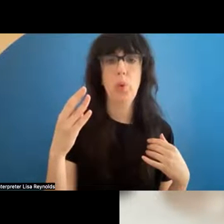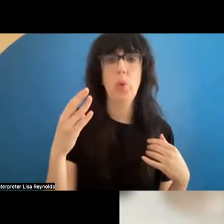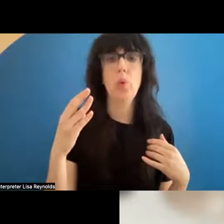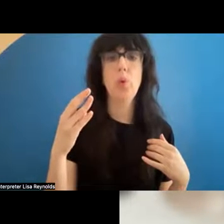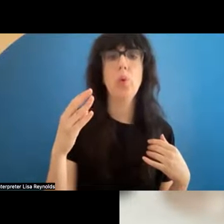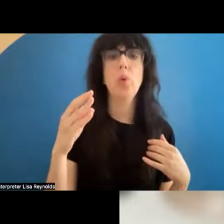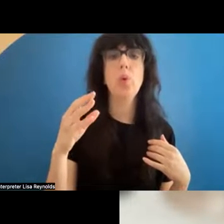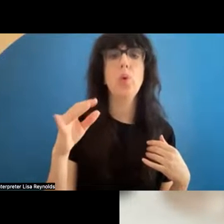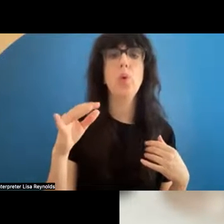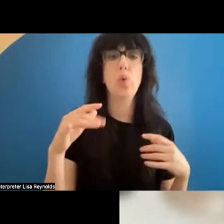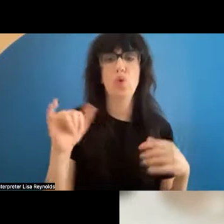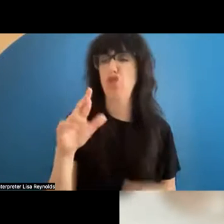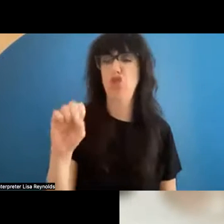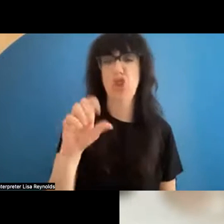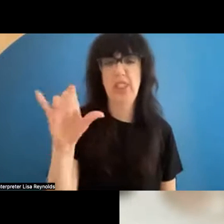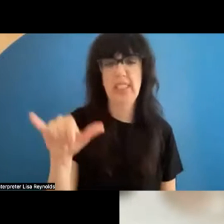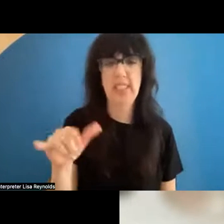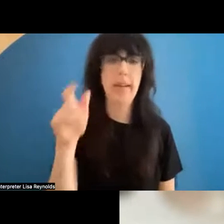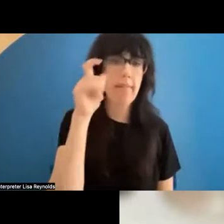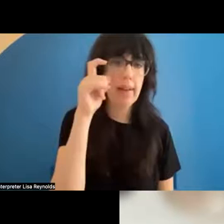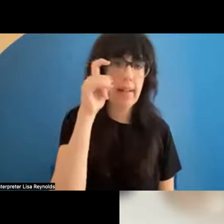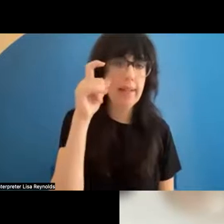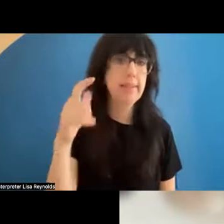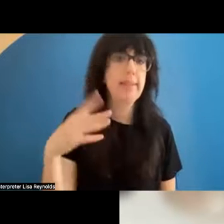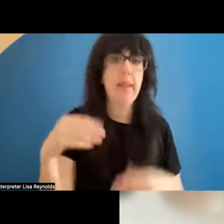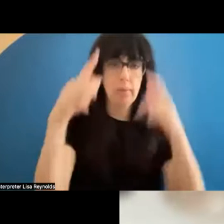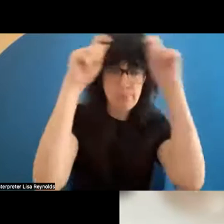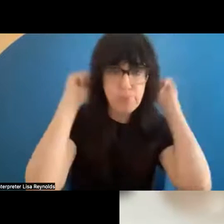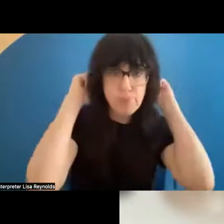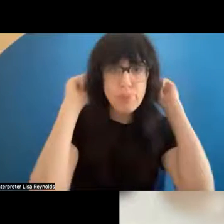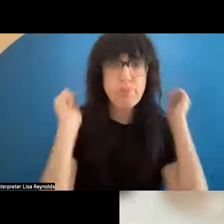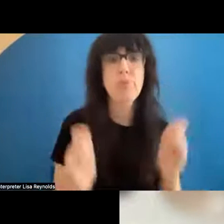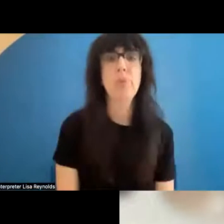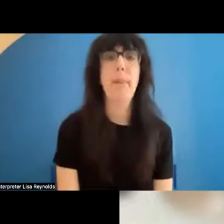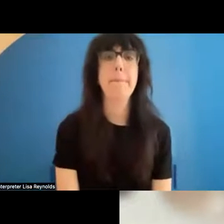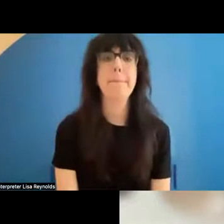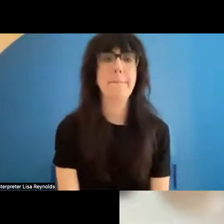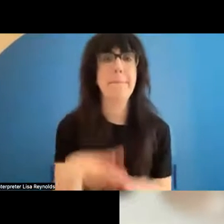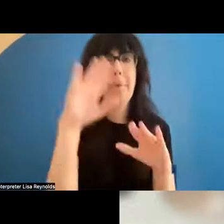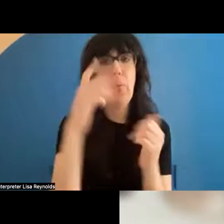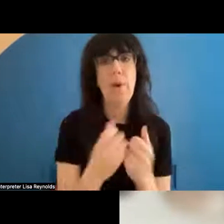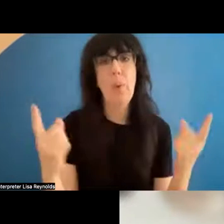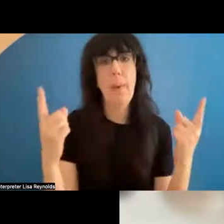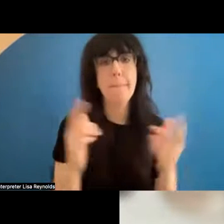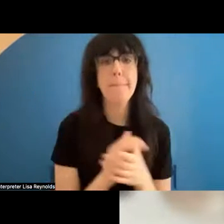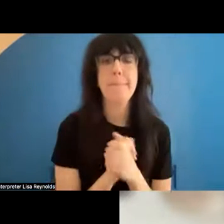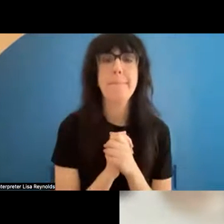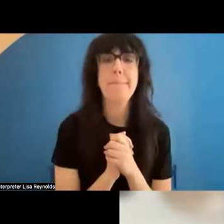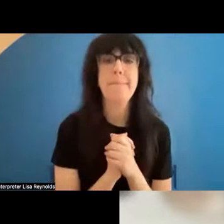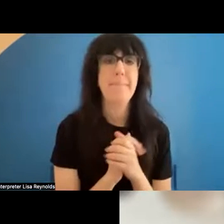Giants jersey and my glasses and high head .